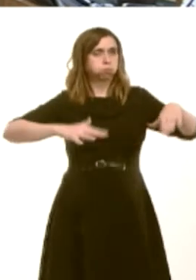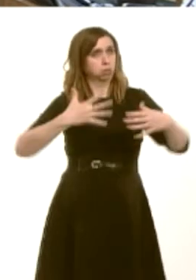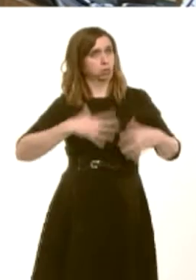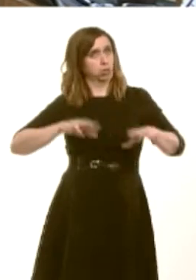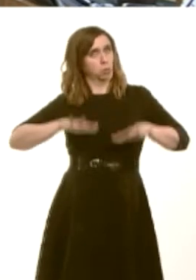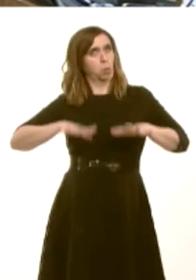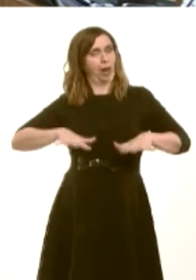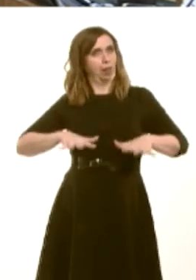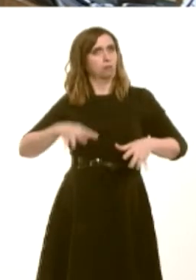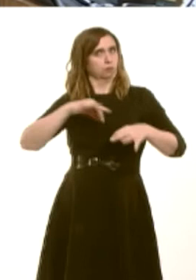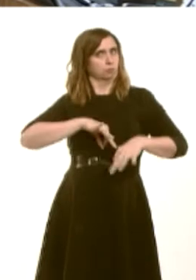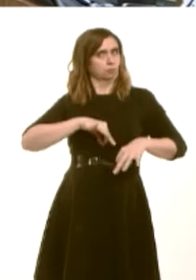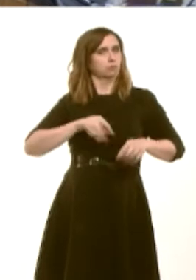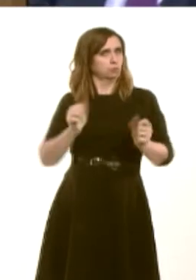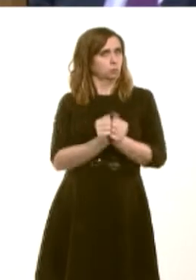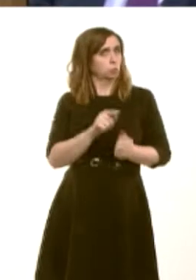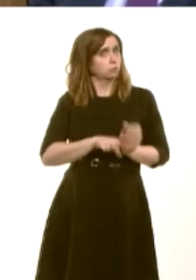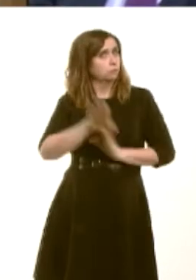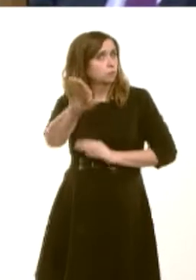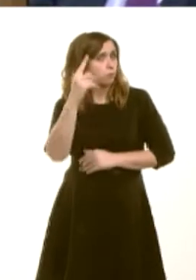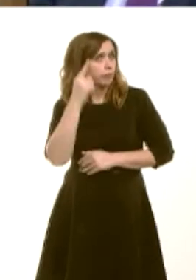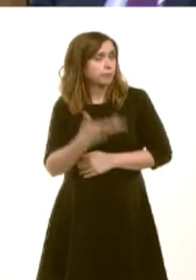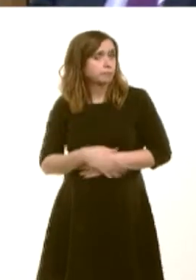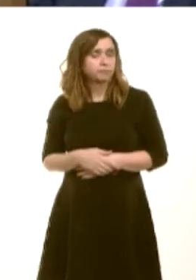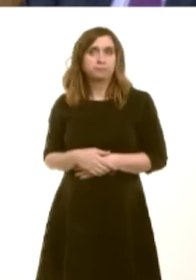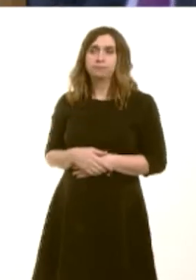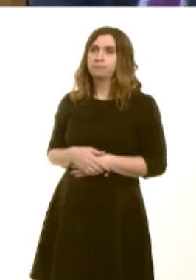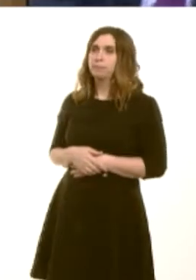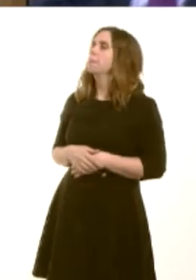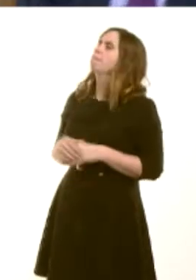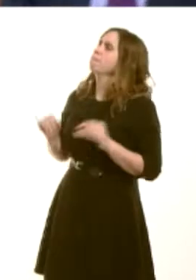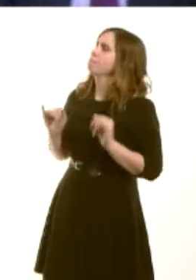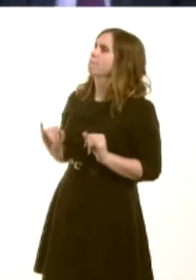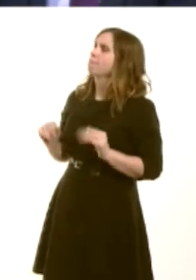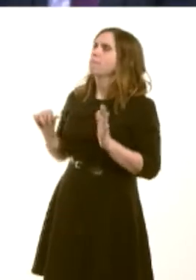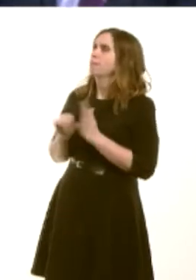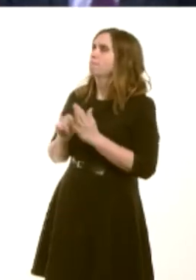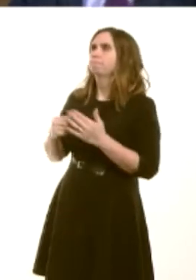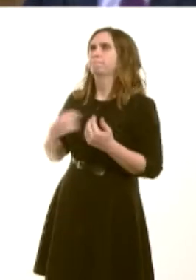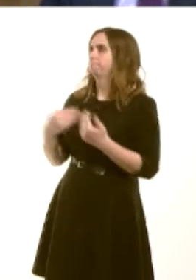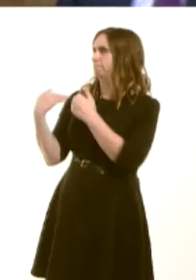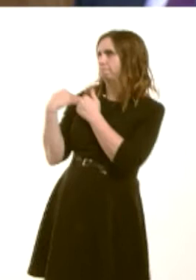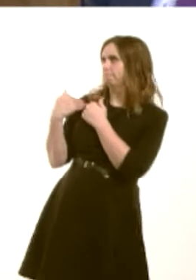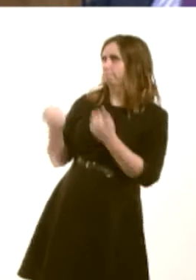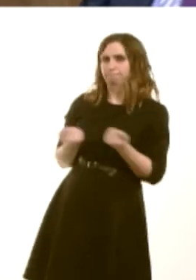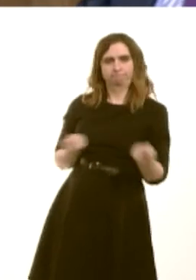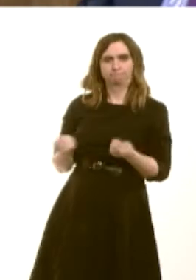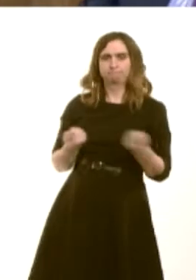from tidal energy than we have in the past? Carwyn Jones: Bear in mind, of course, that the problem is we have very little powers at the time being in terms of marine energyó1